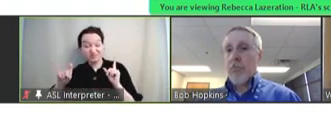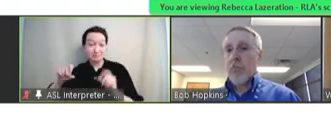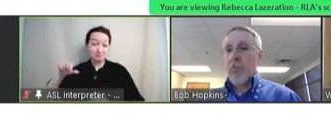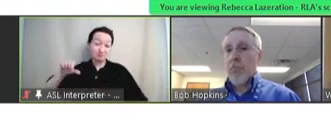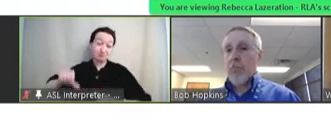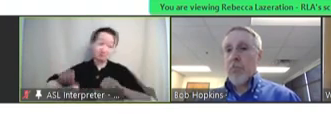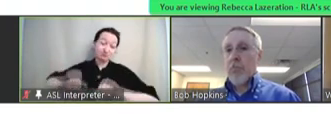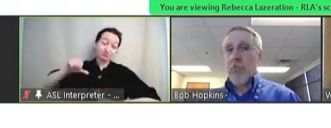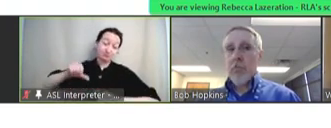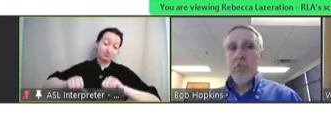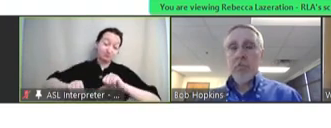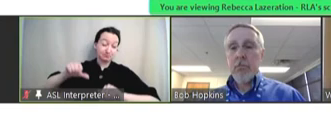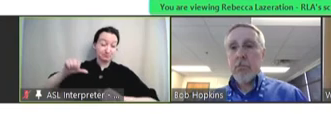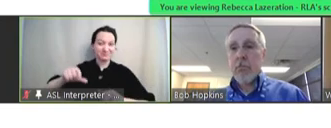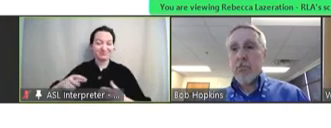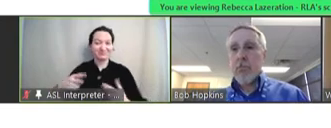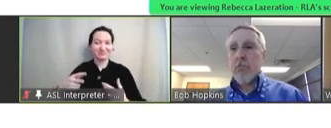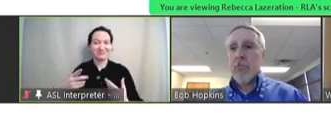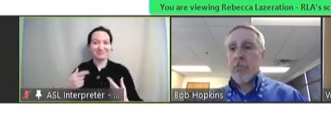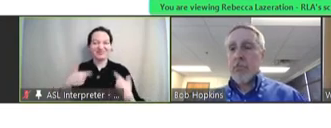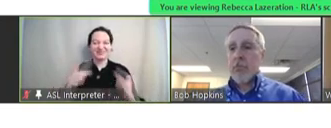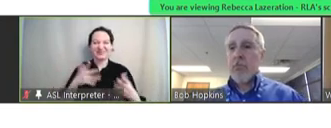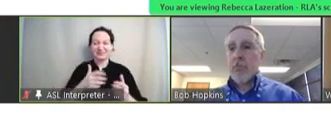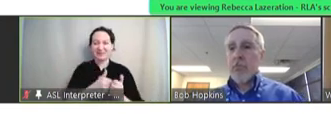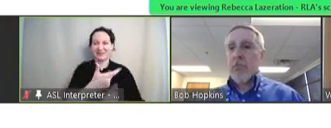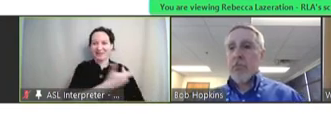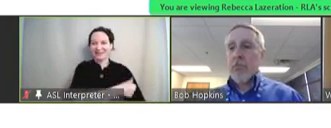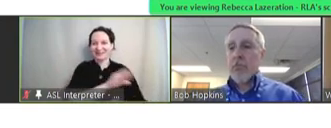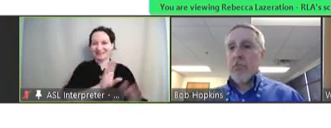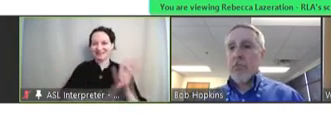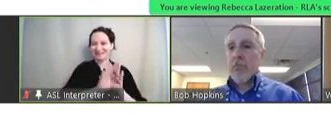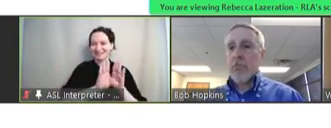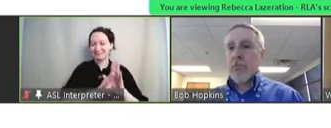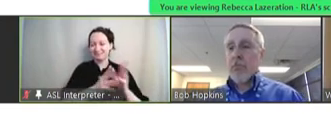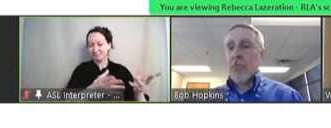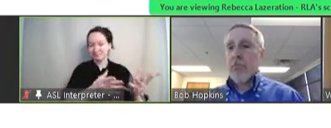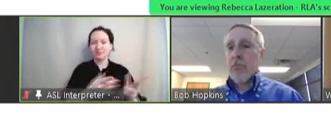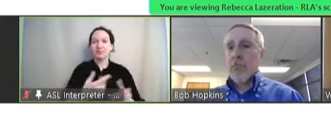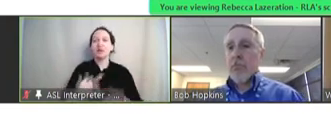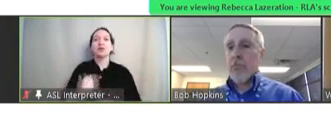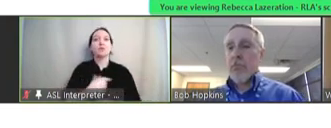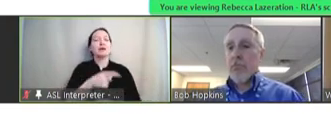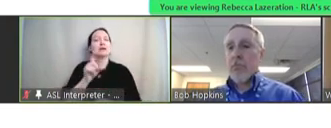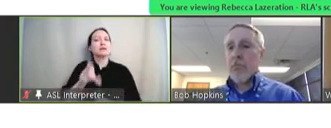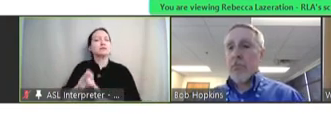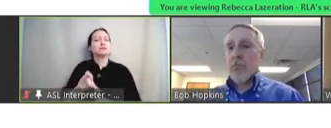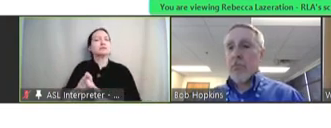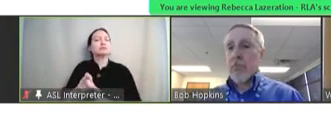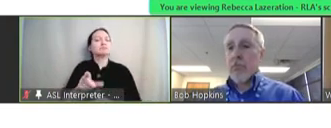given what is already done with vaccine development. But I think we need to somehow try